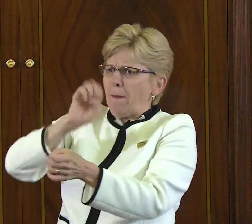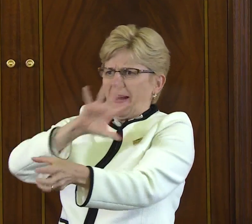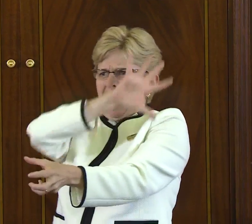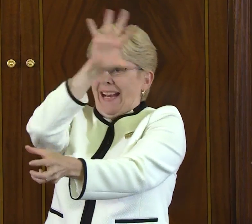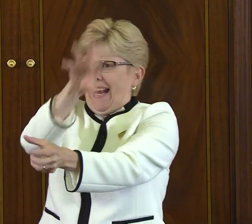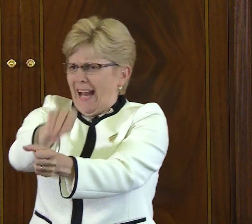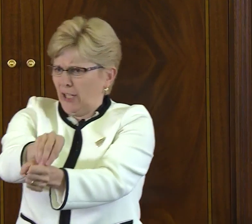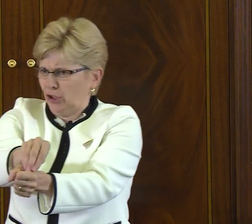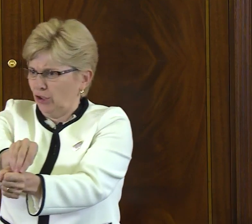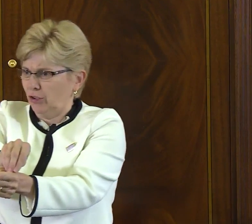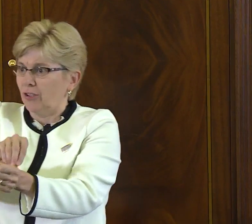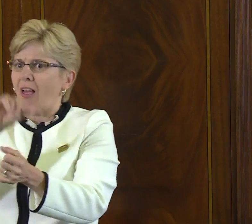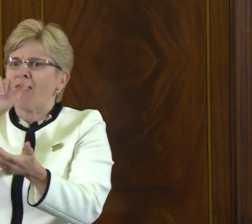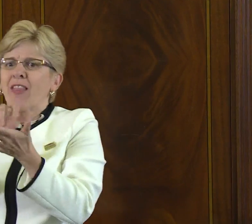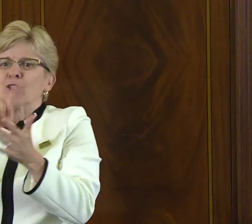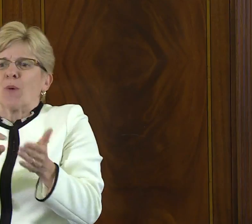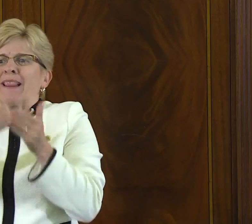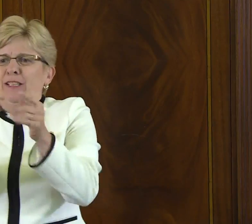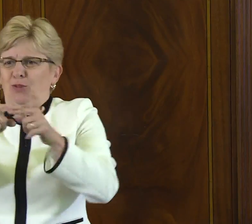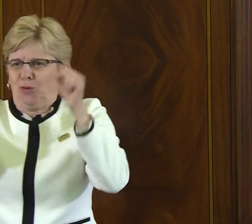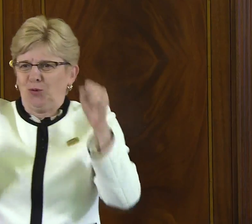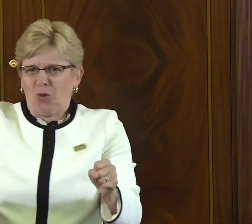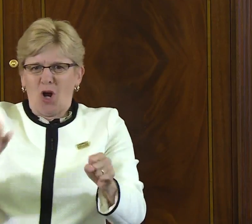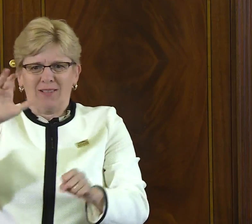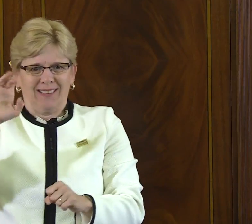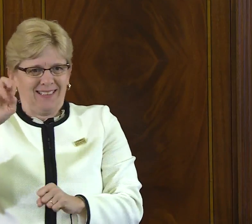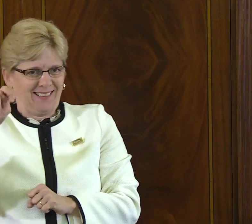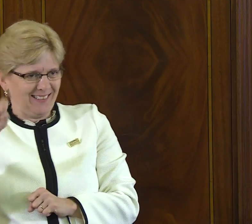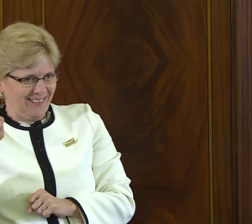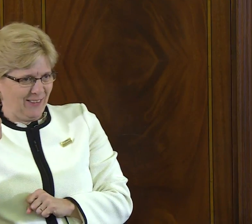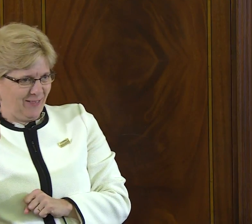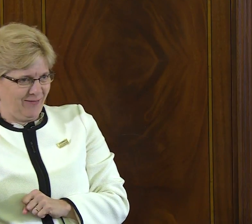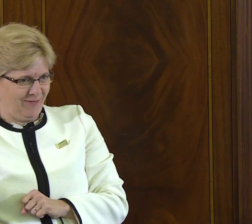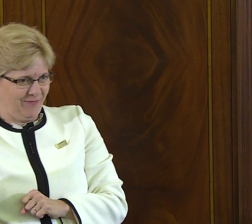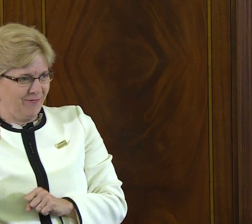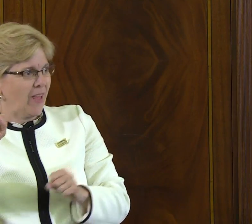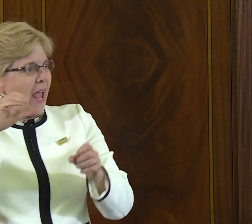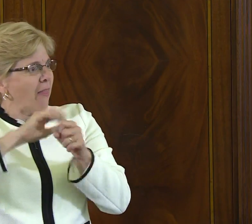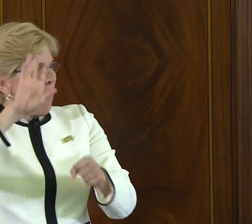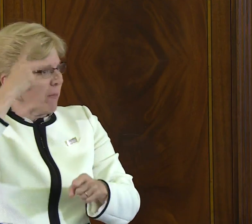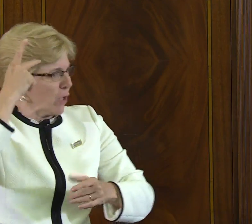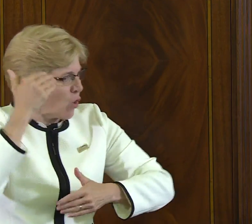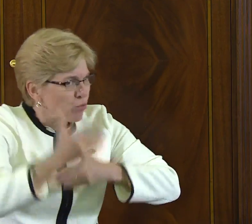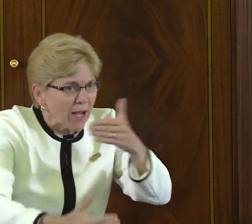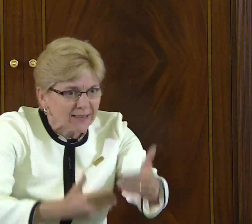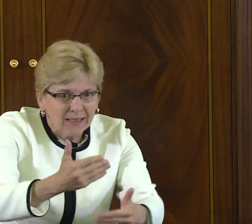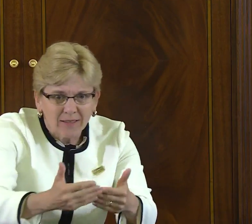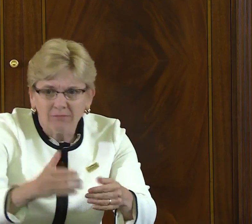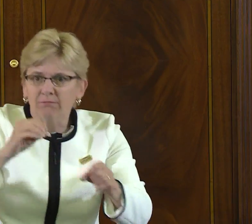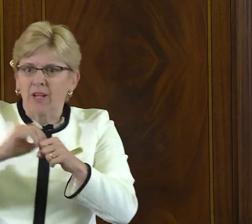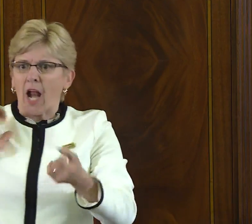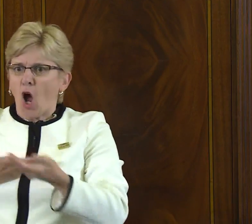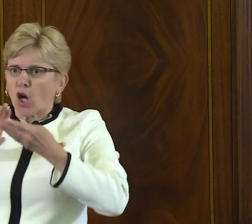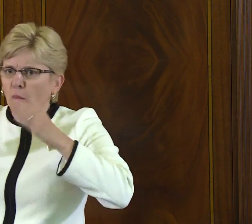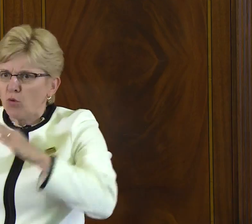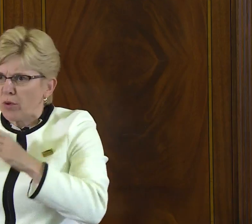We have a right to learn and be engaged in the community around us, and that's what leads to us being strong citizens-engaged